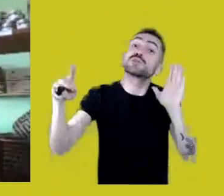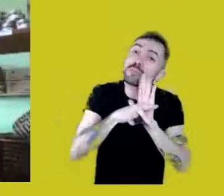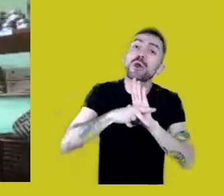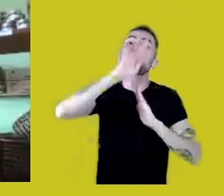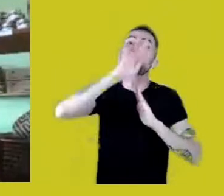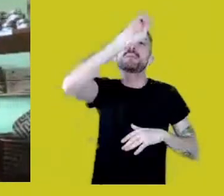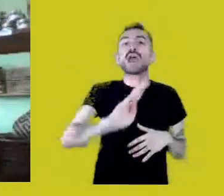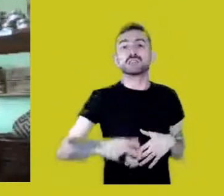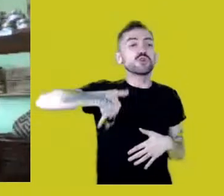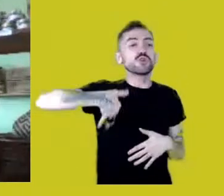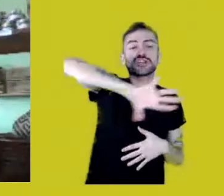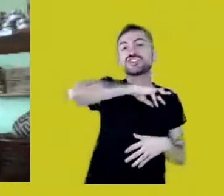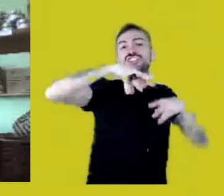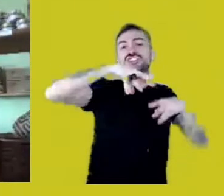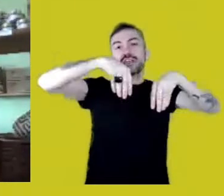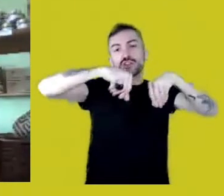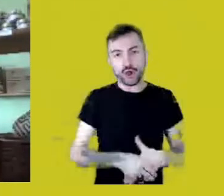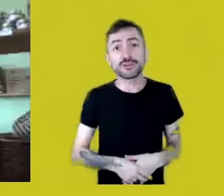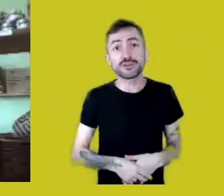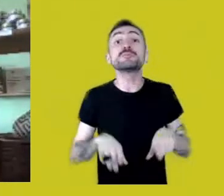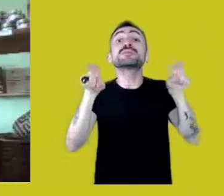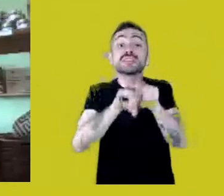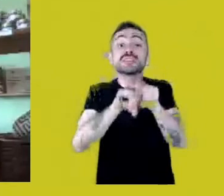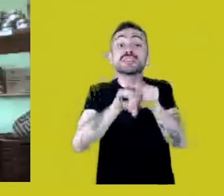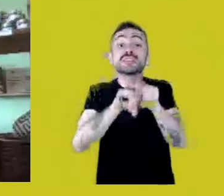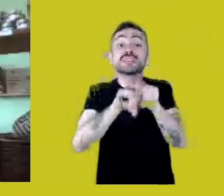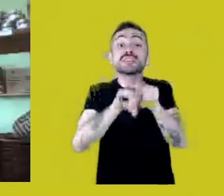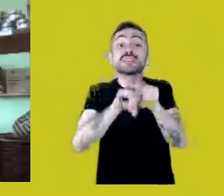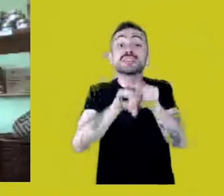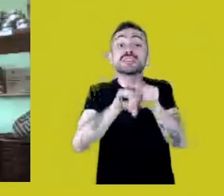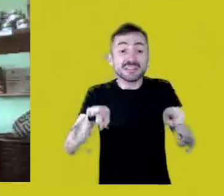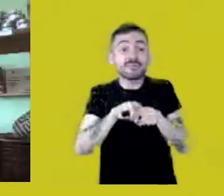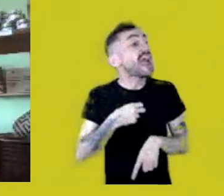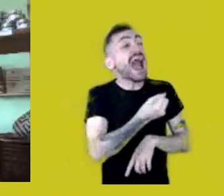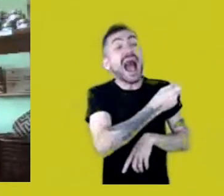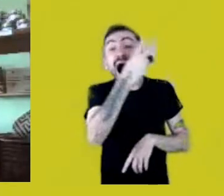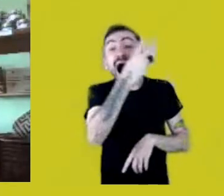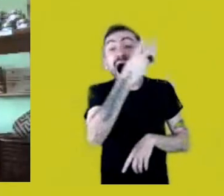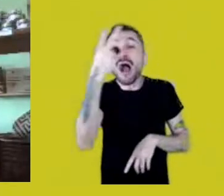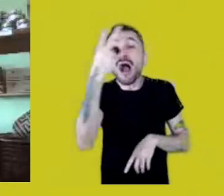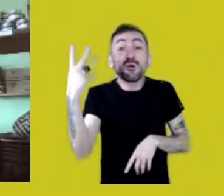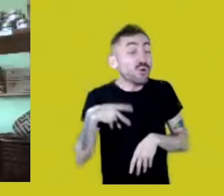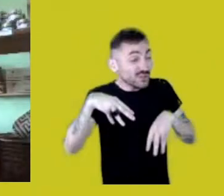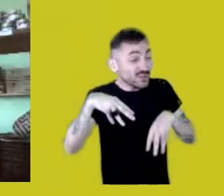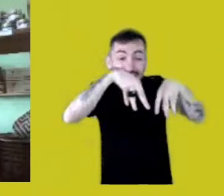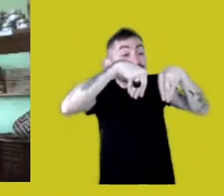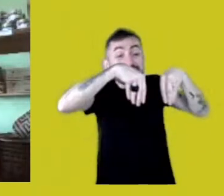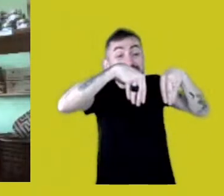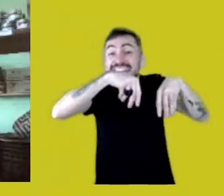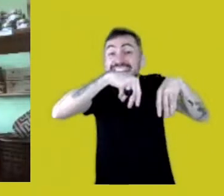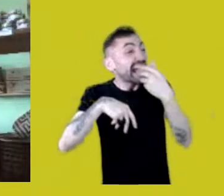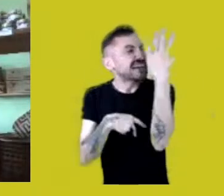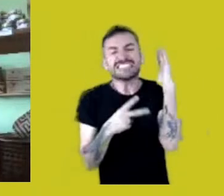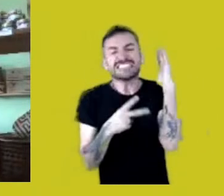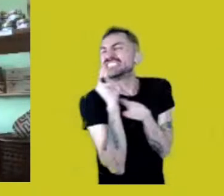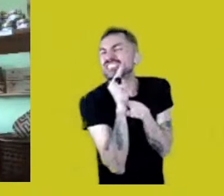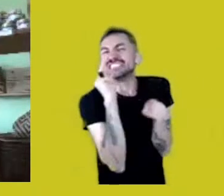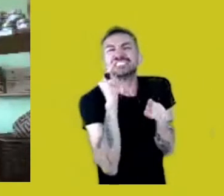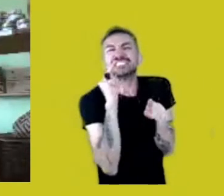That represents the best preserved areas in this country, the best preserved areas on the planet.